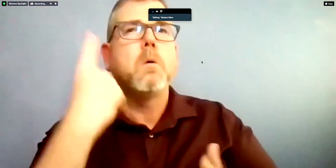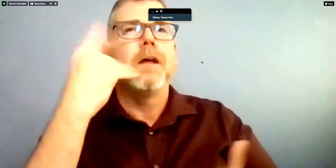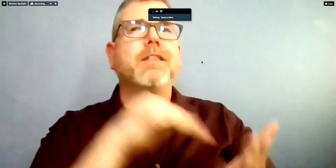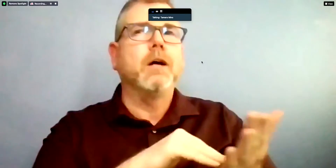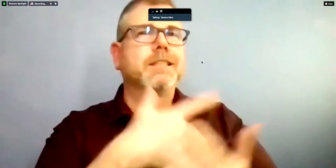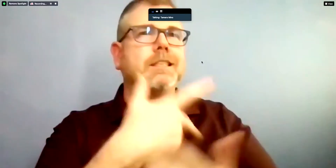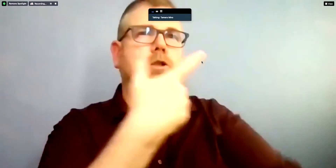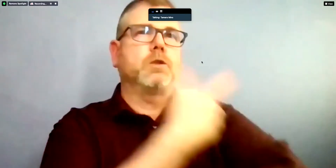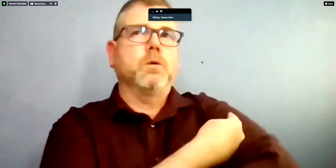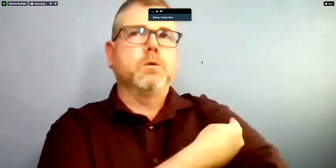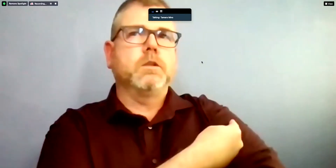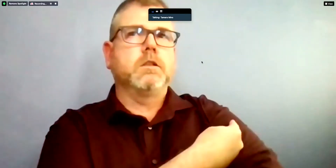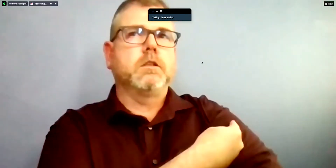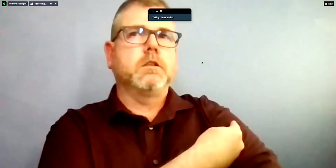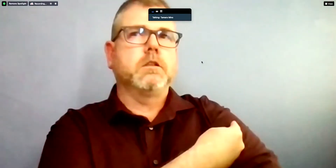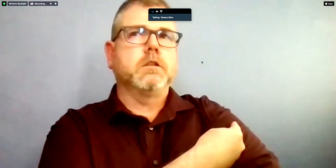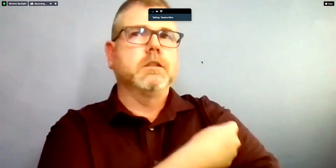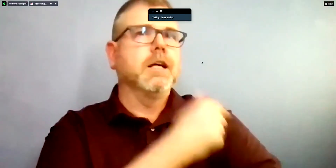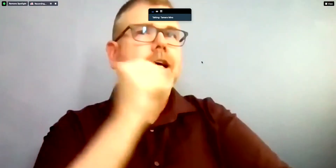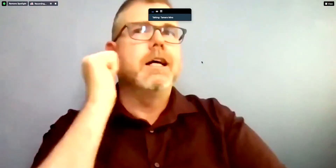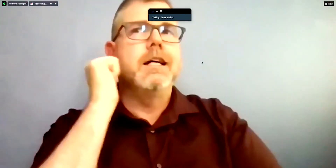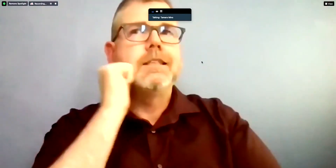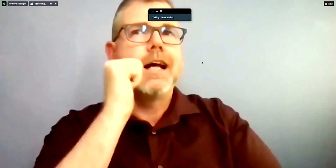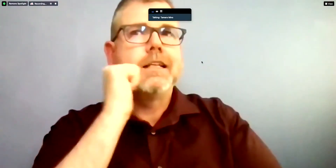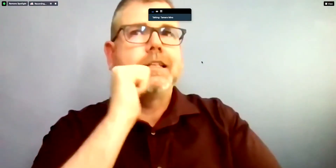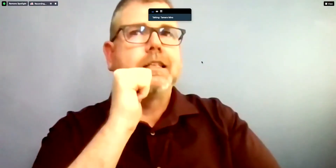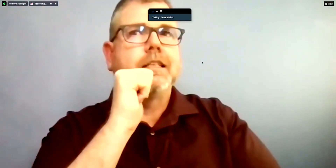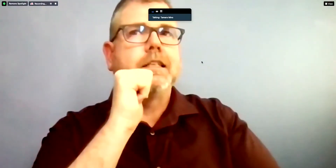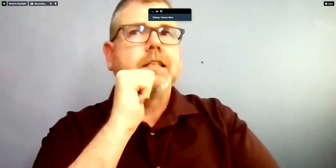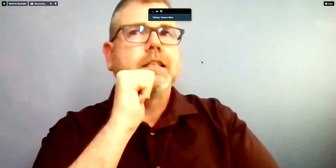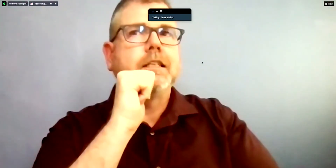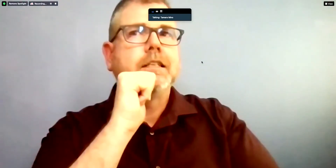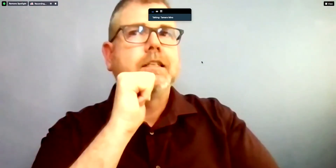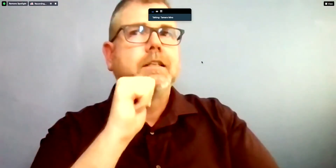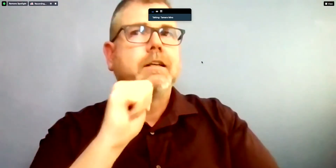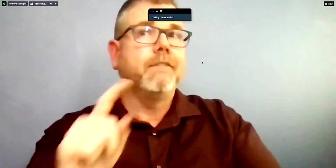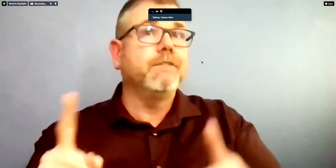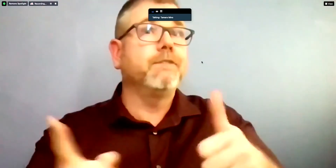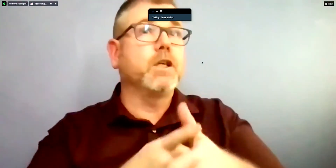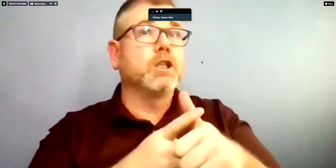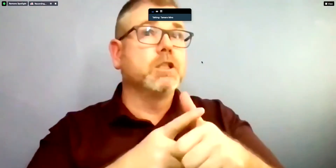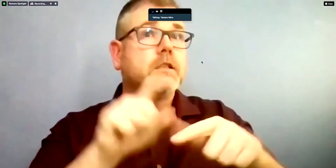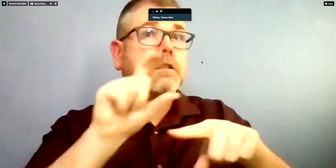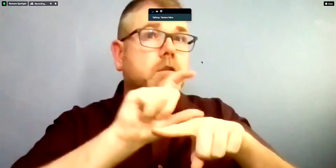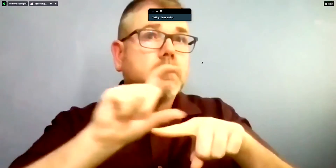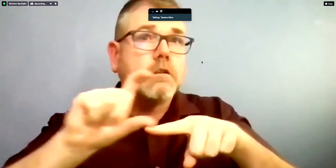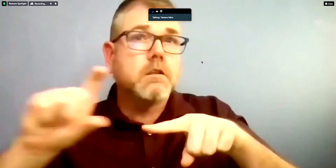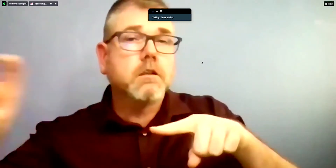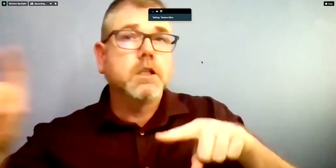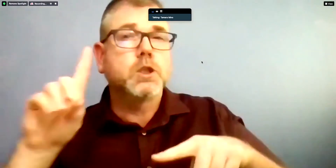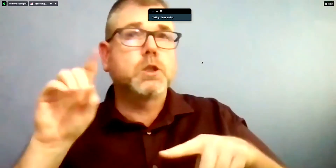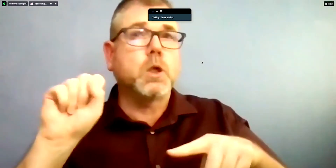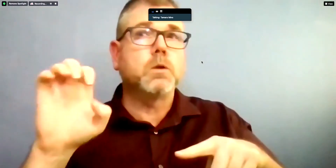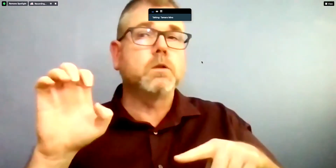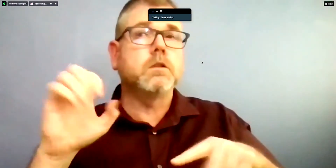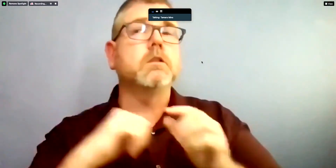because as we know, uh those are first doses right? so What, since people have to come back in three weeks for the second dose,